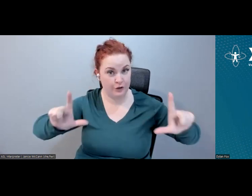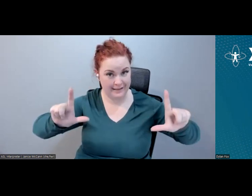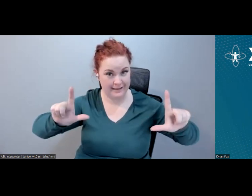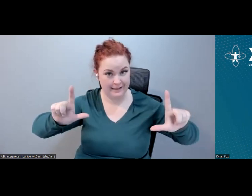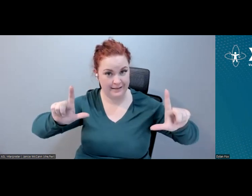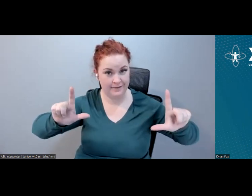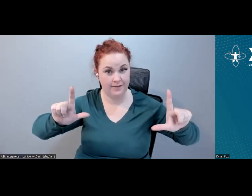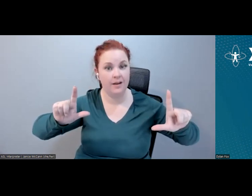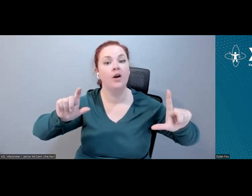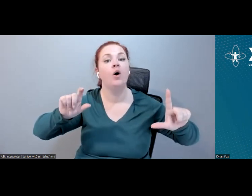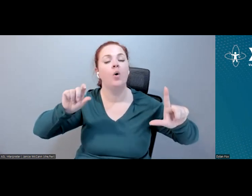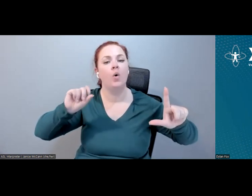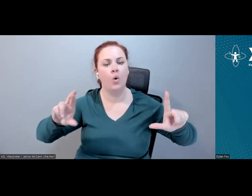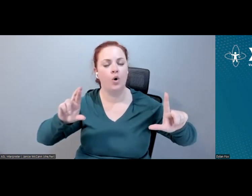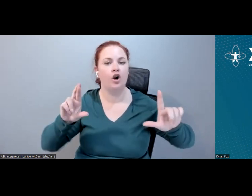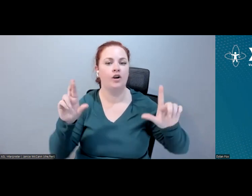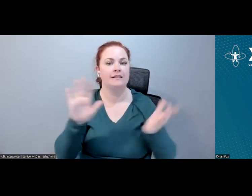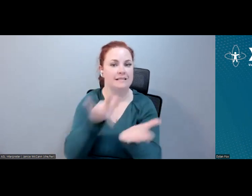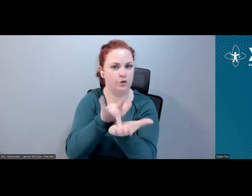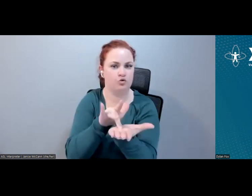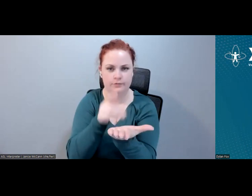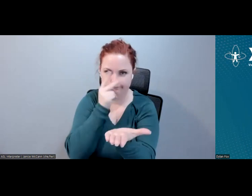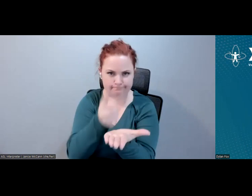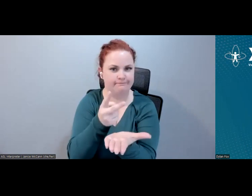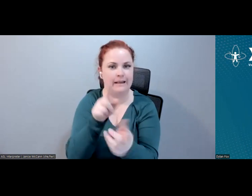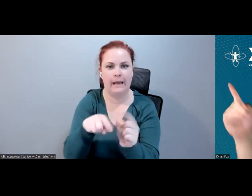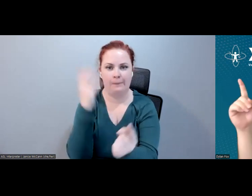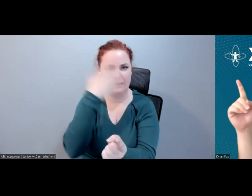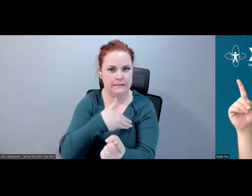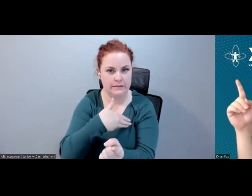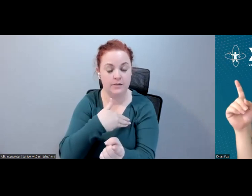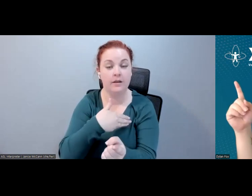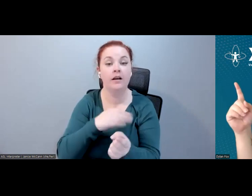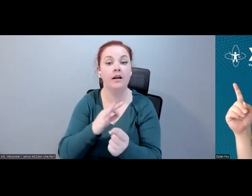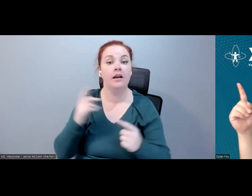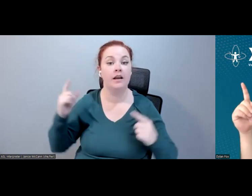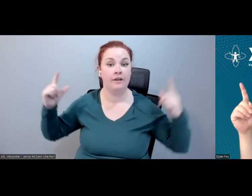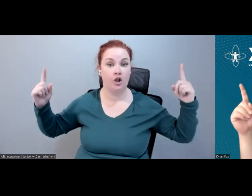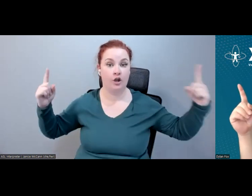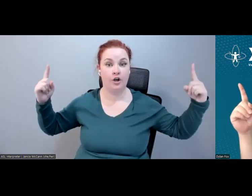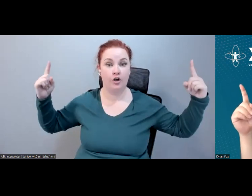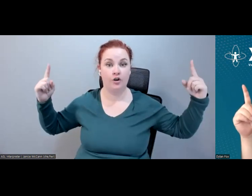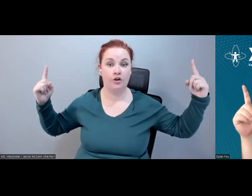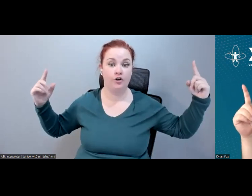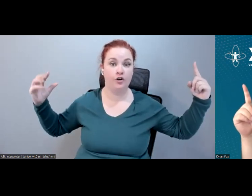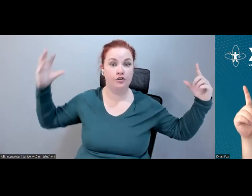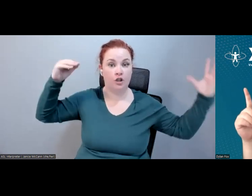nice and central? Because it is possible to kill people over here and here having a conversation and you are baking